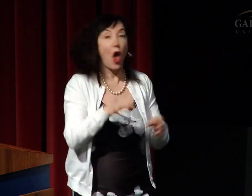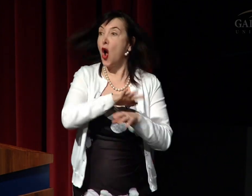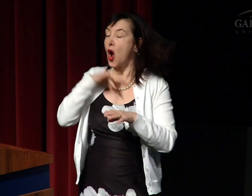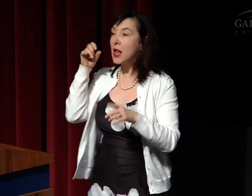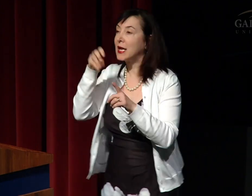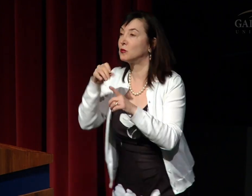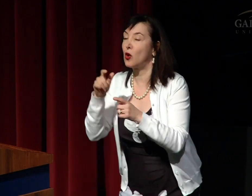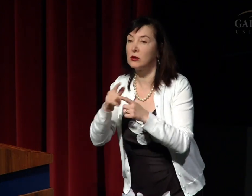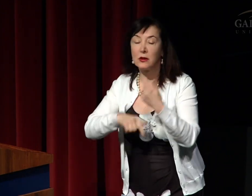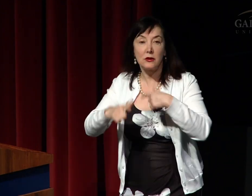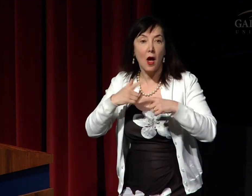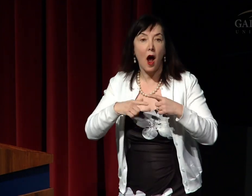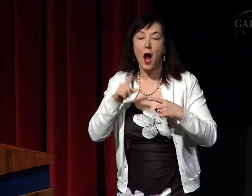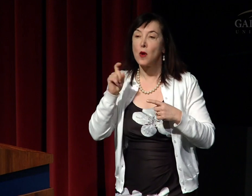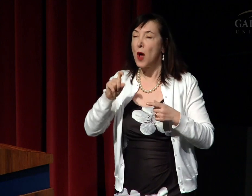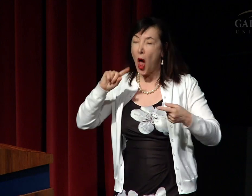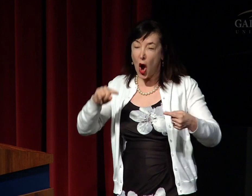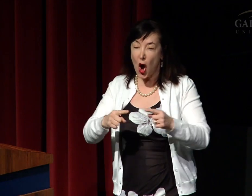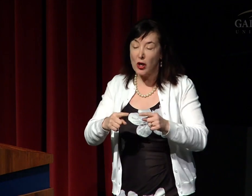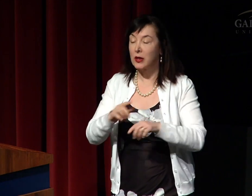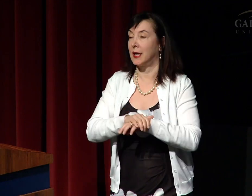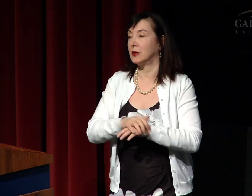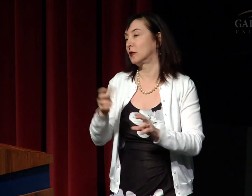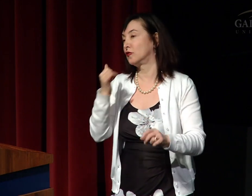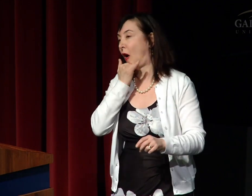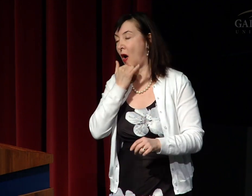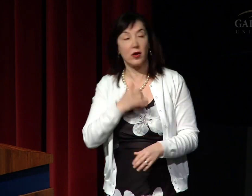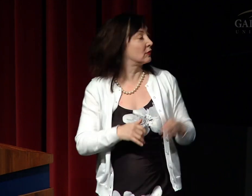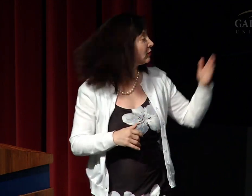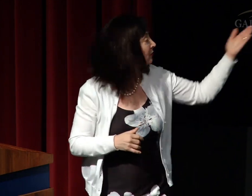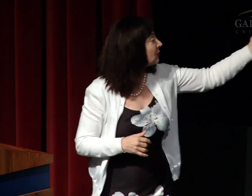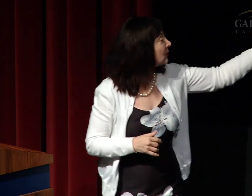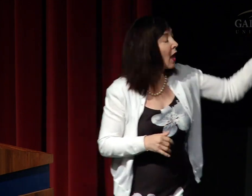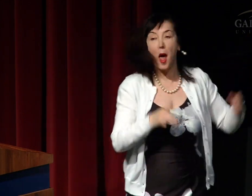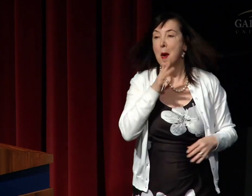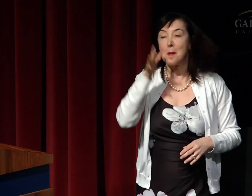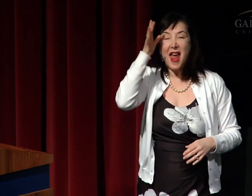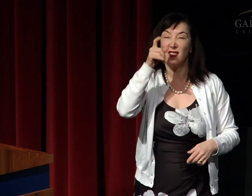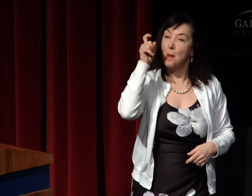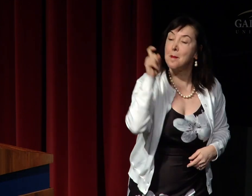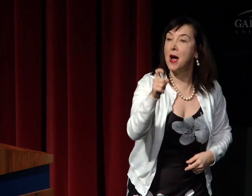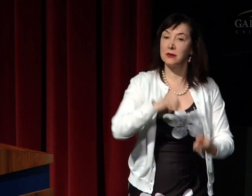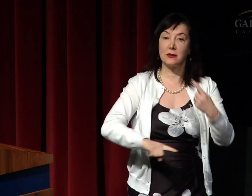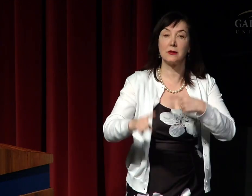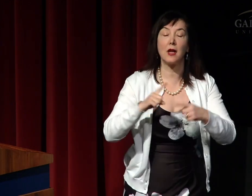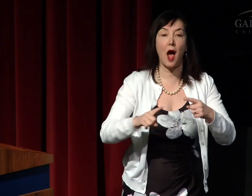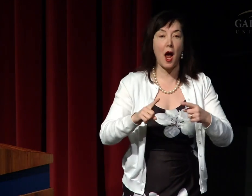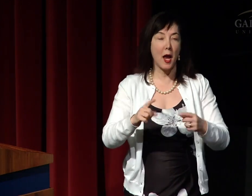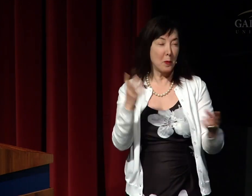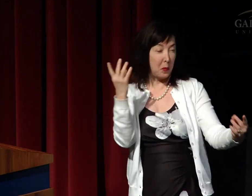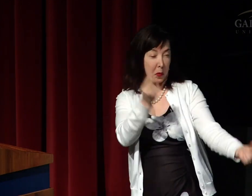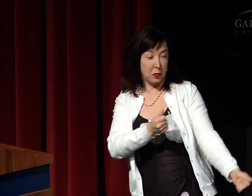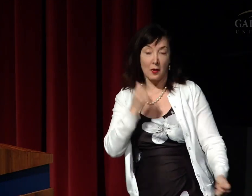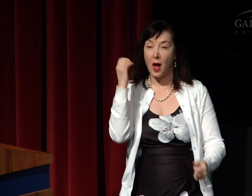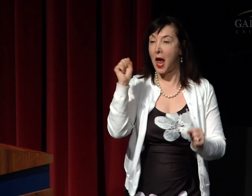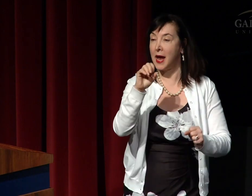People think that early sign exposure will impair or hurt someone's ability to learn English. This is also wrong. People think that parents must know sign language